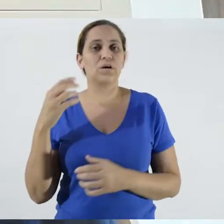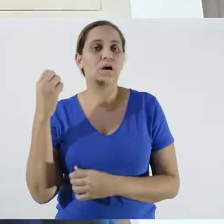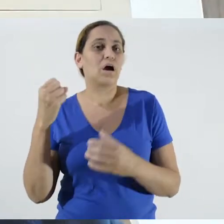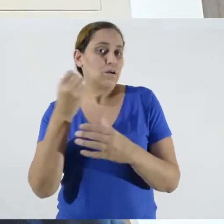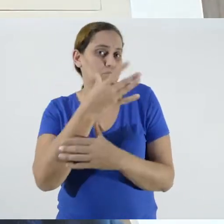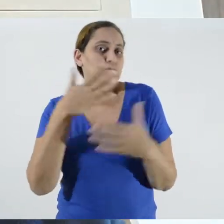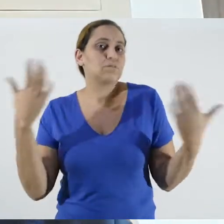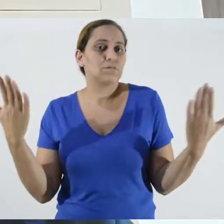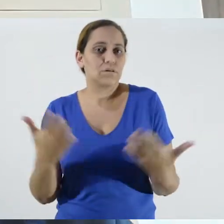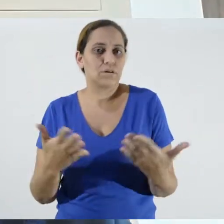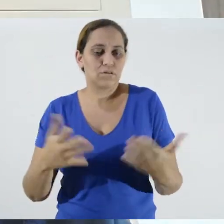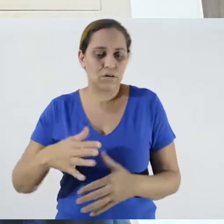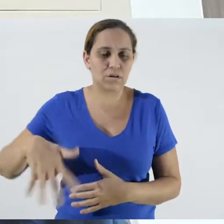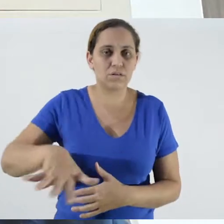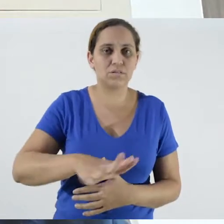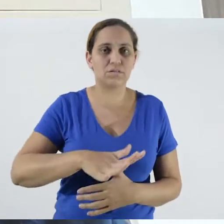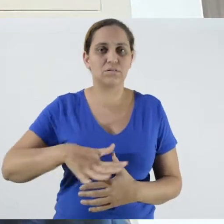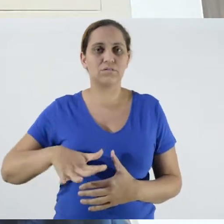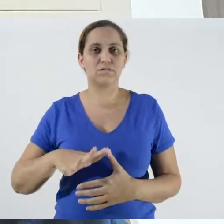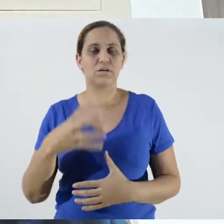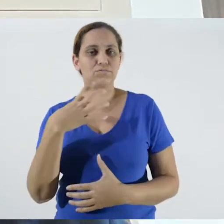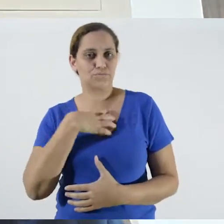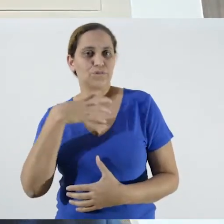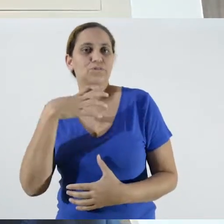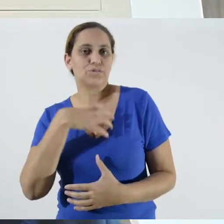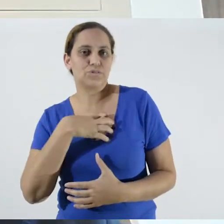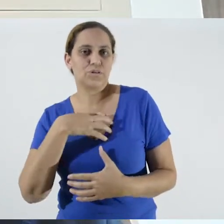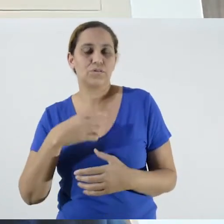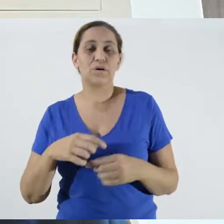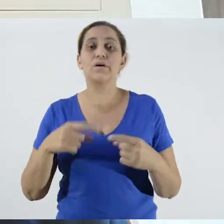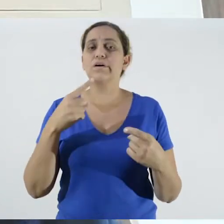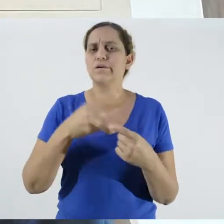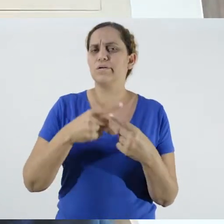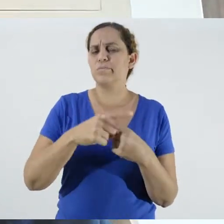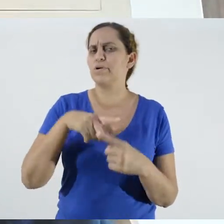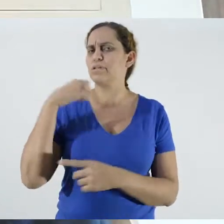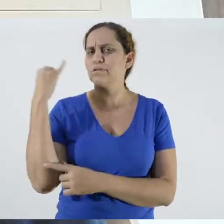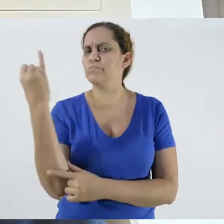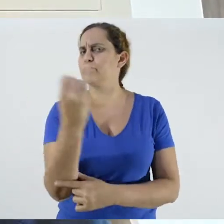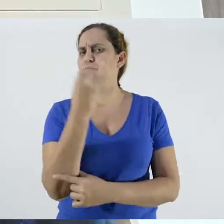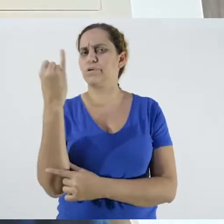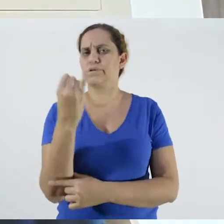And why is this extension so important for family farming?